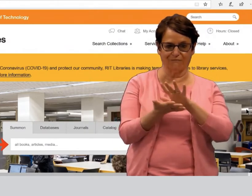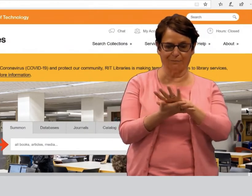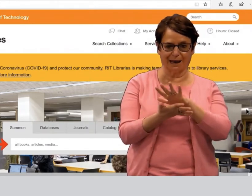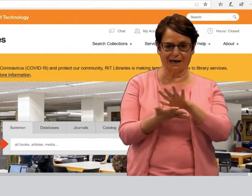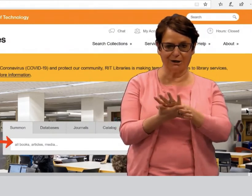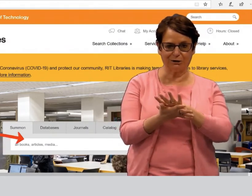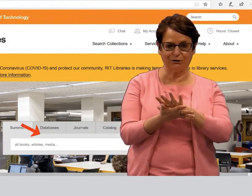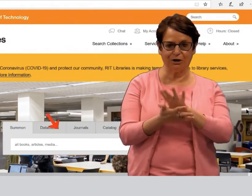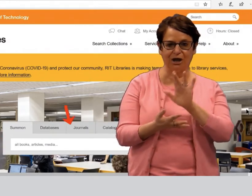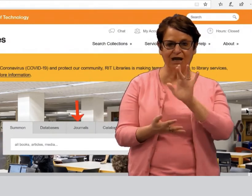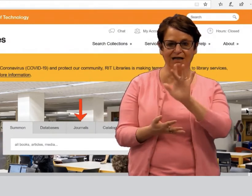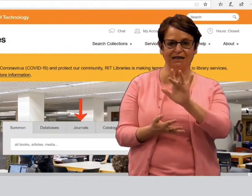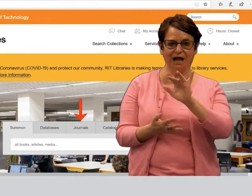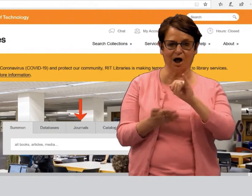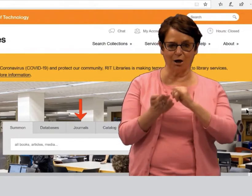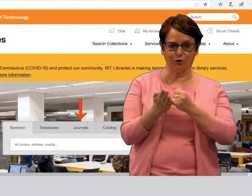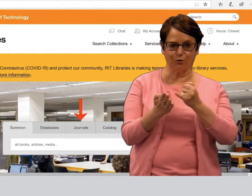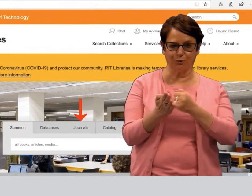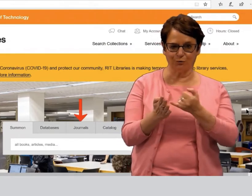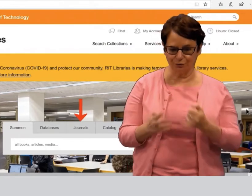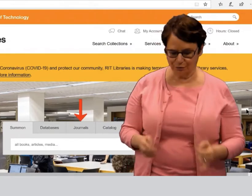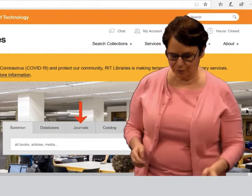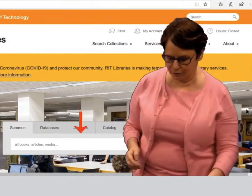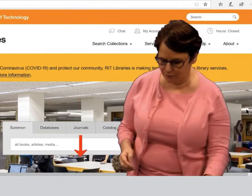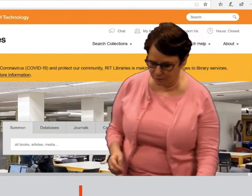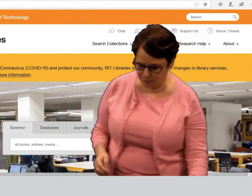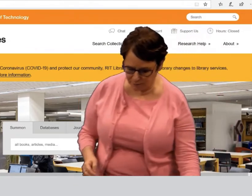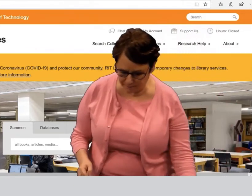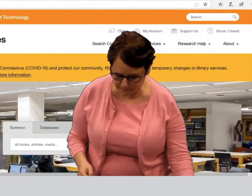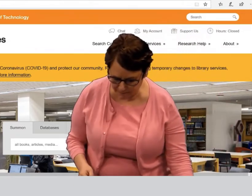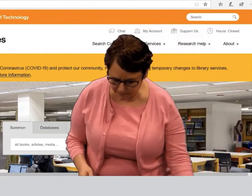in the middle of the page. Click on the Journals tab.